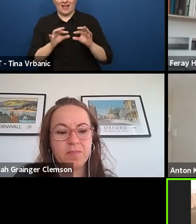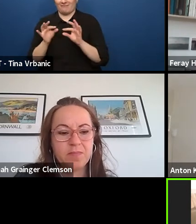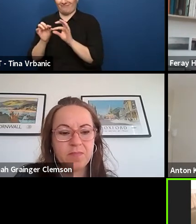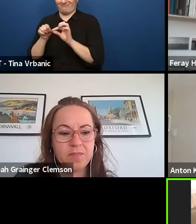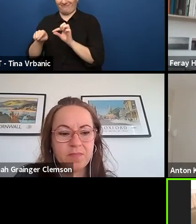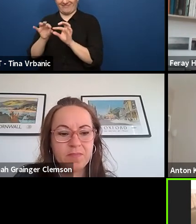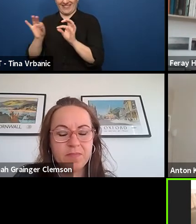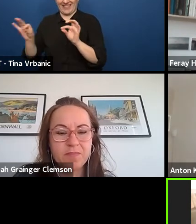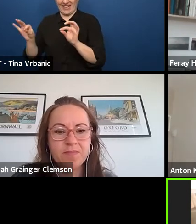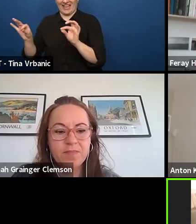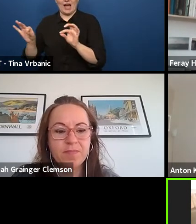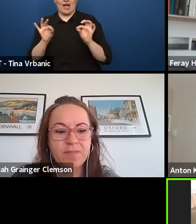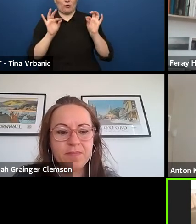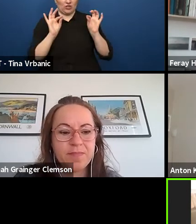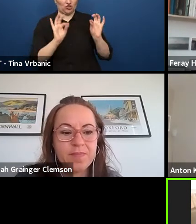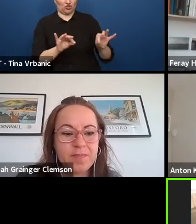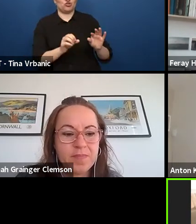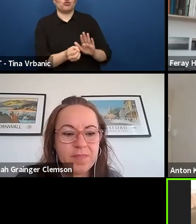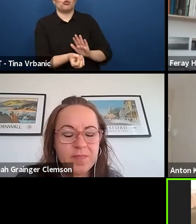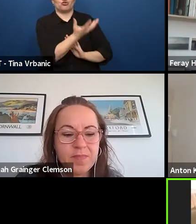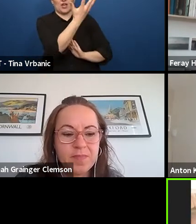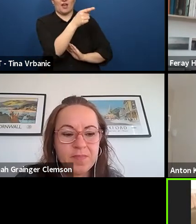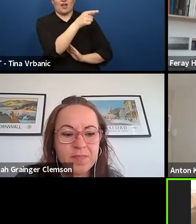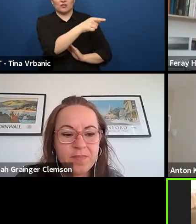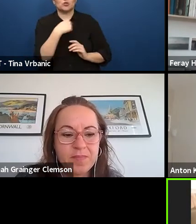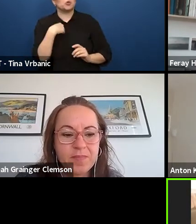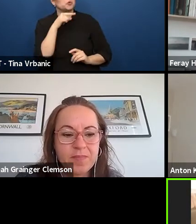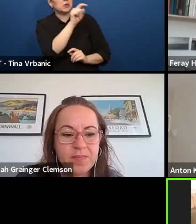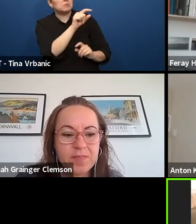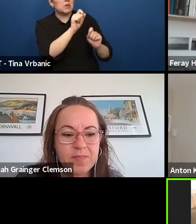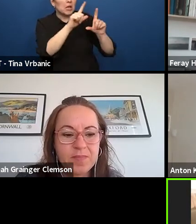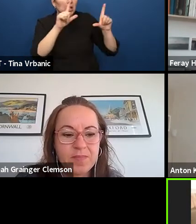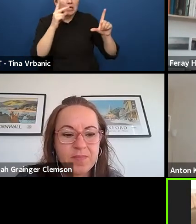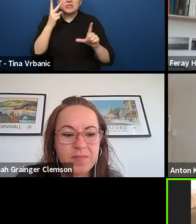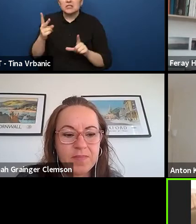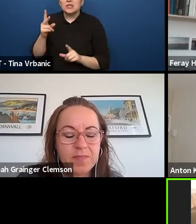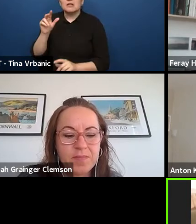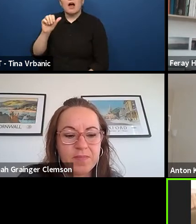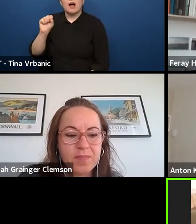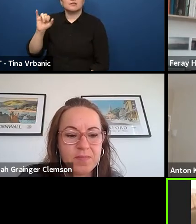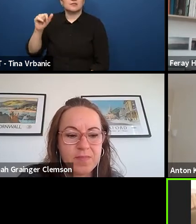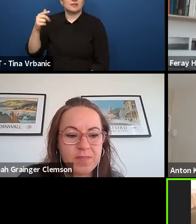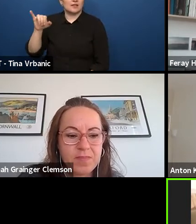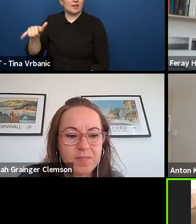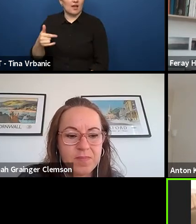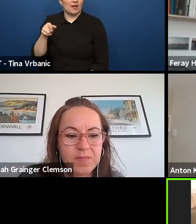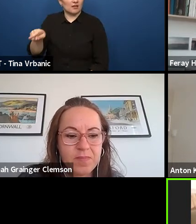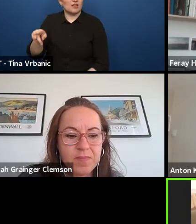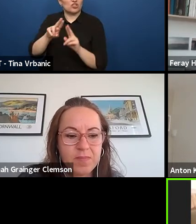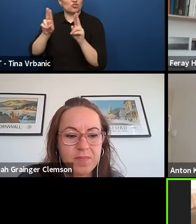so that you can have more information about the work that is going on and then have been doing done